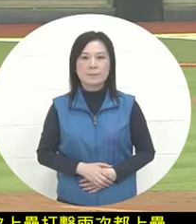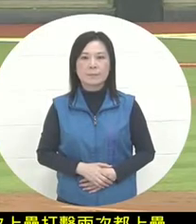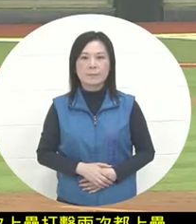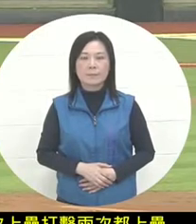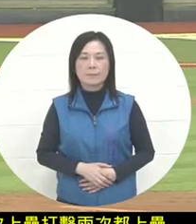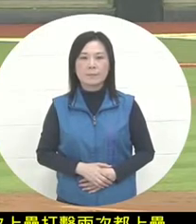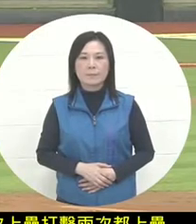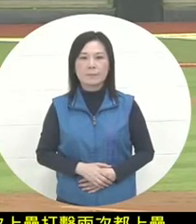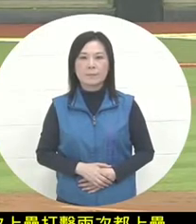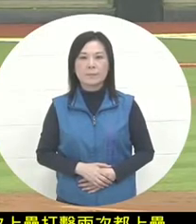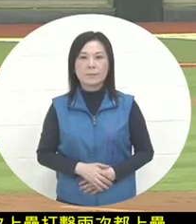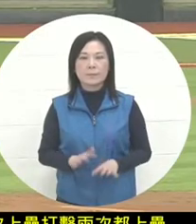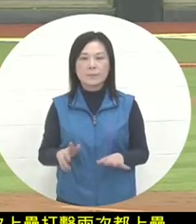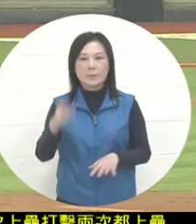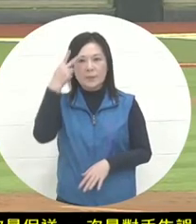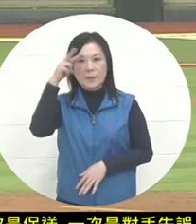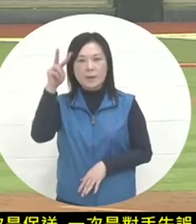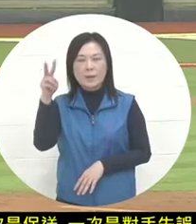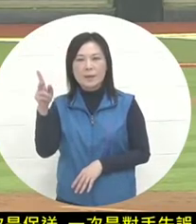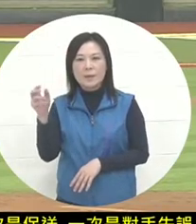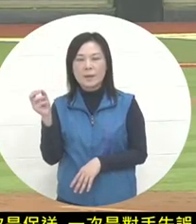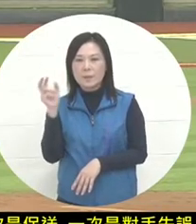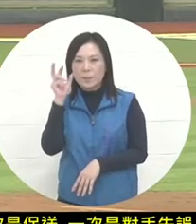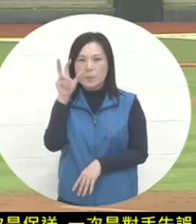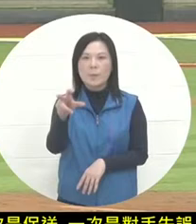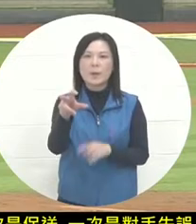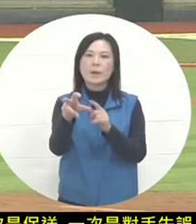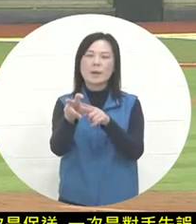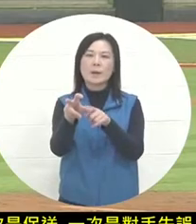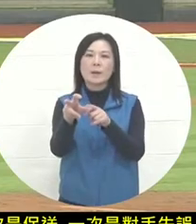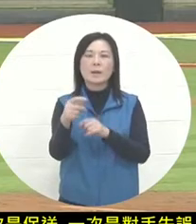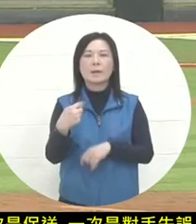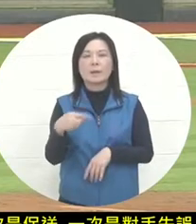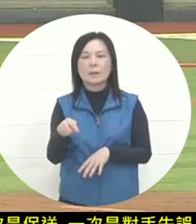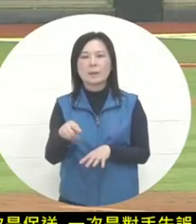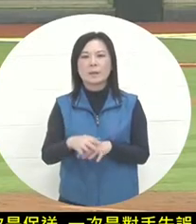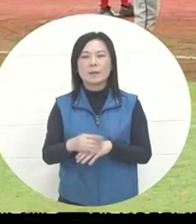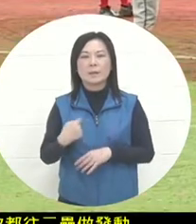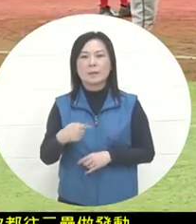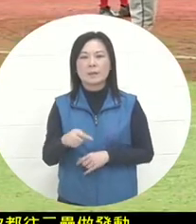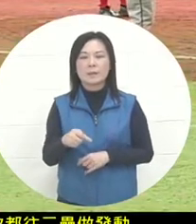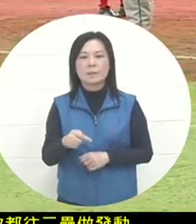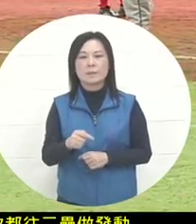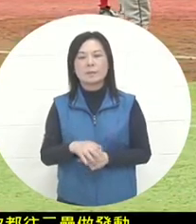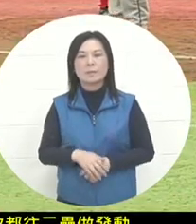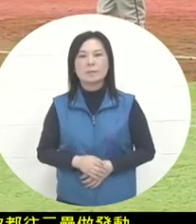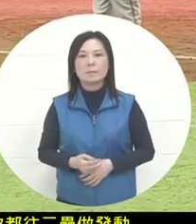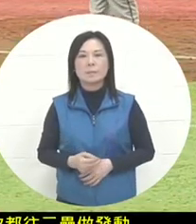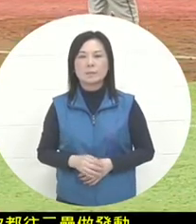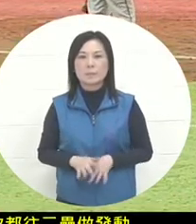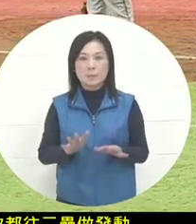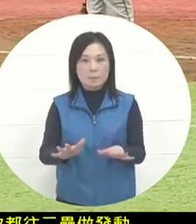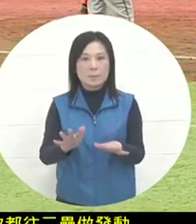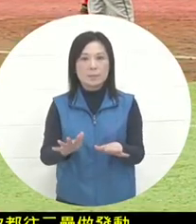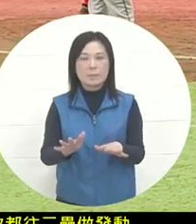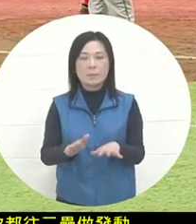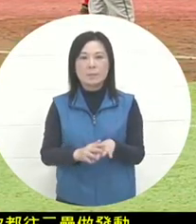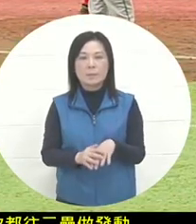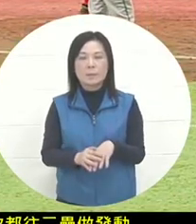Of course, at this time, the Mexican pitcher Valex still did his part of the job well. Basically, he